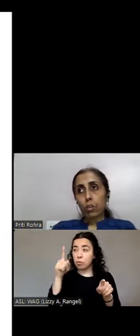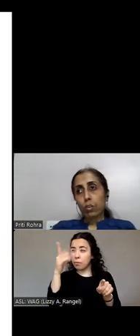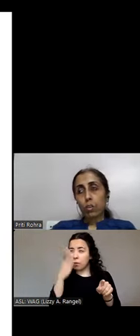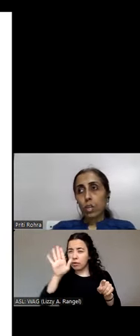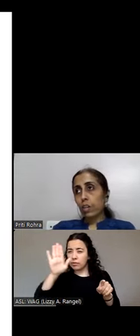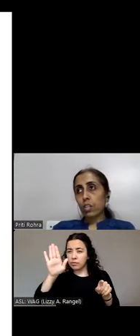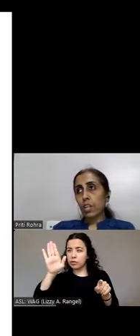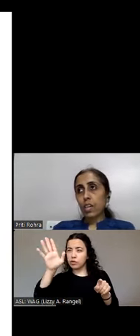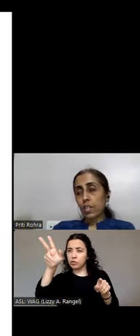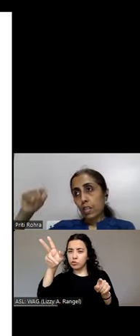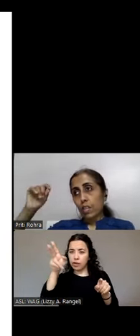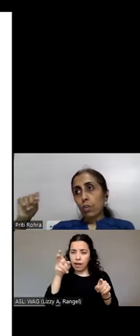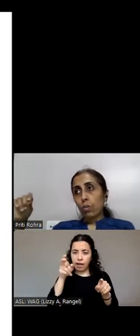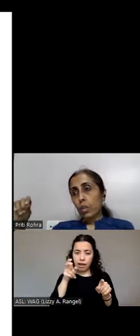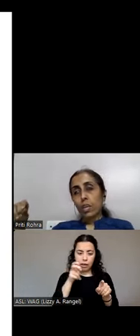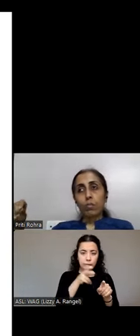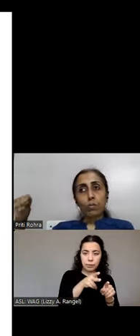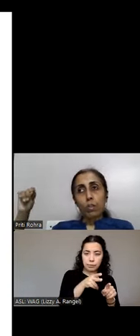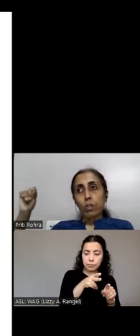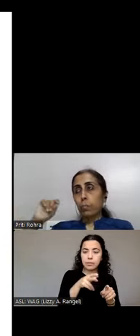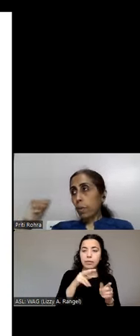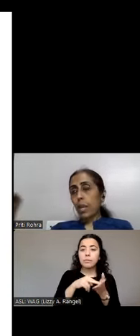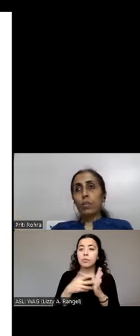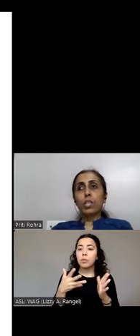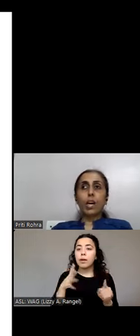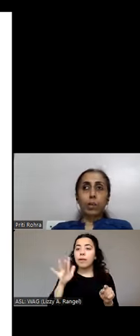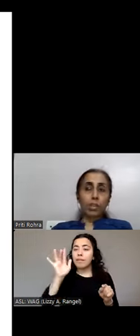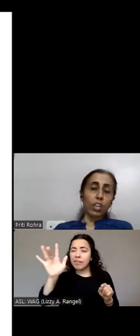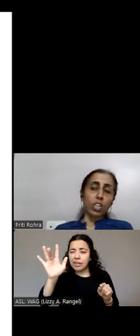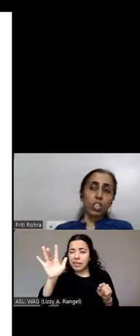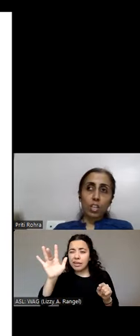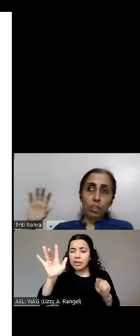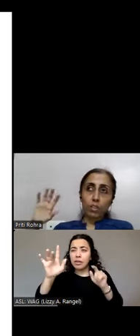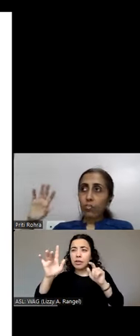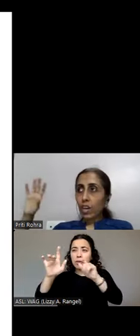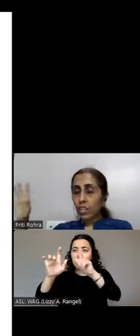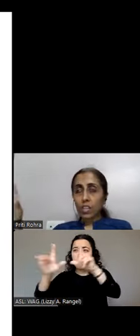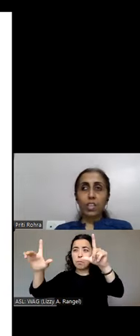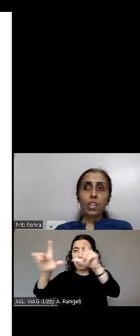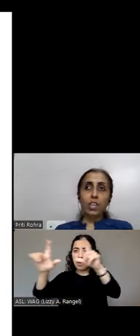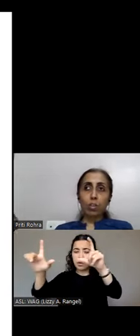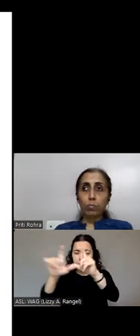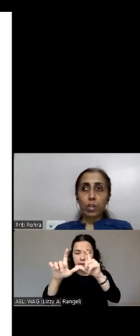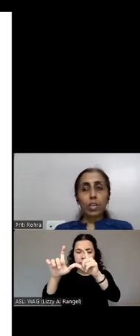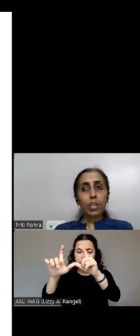will click on that, hold it down, span with the high magnification area, find the drop area and